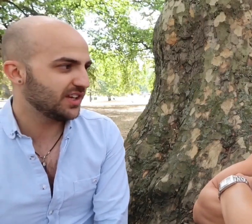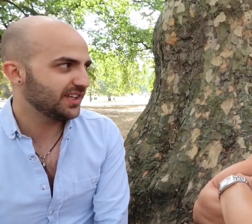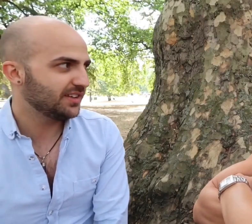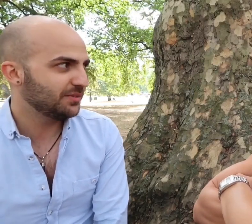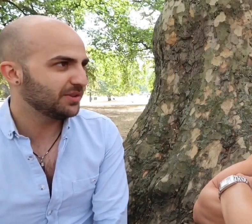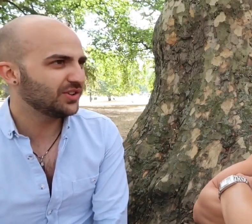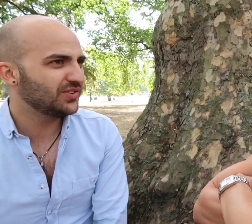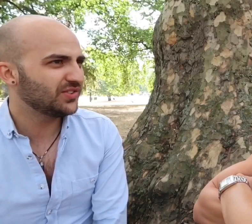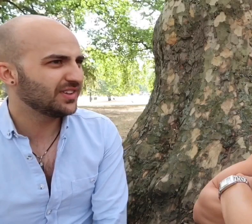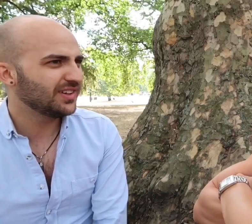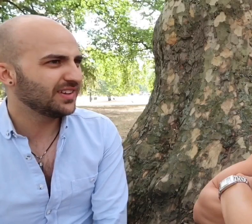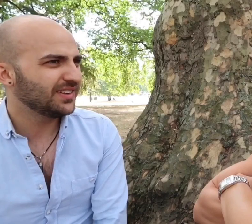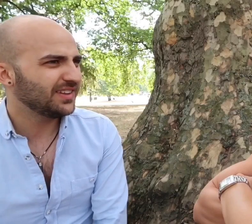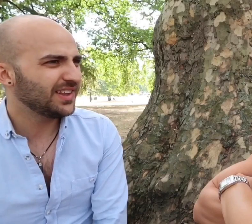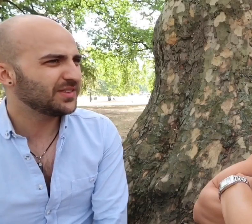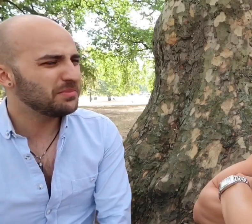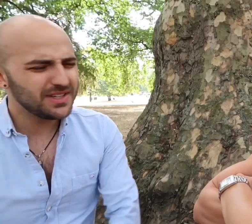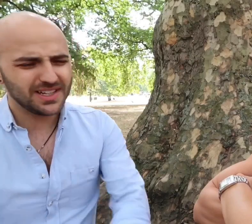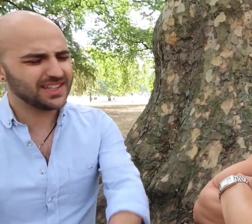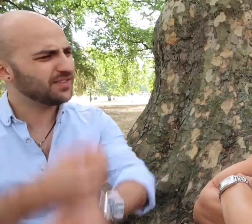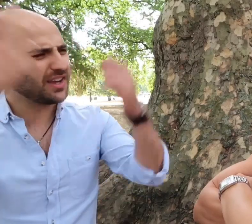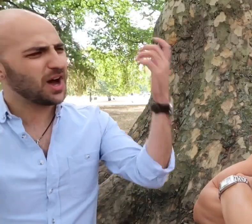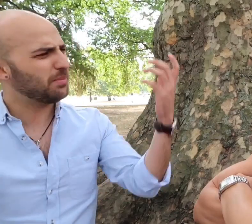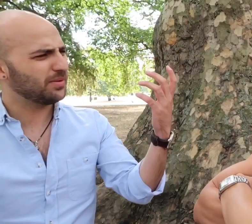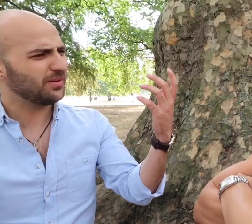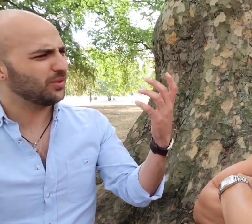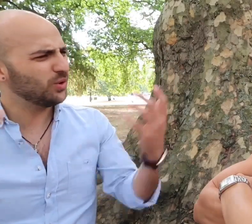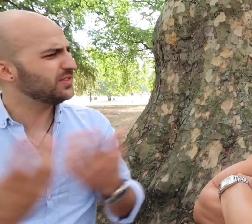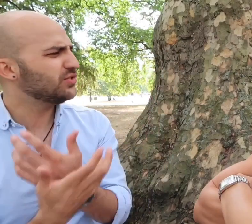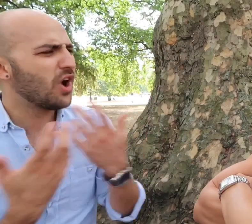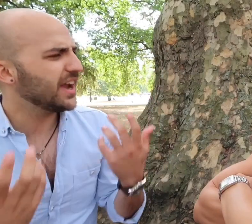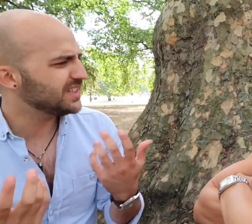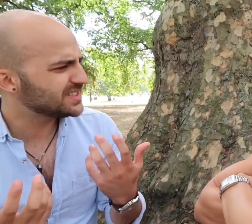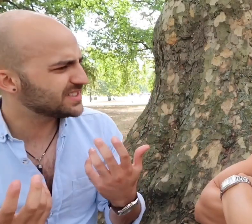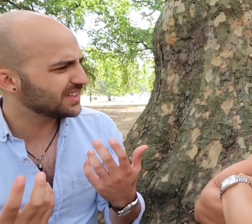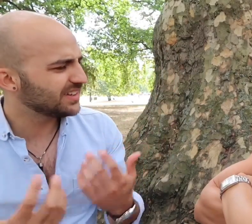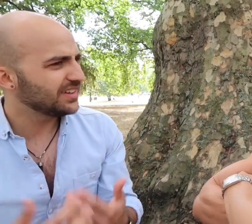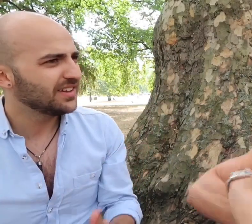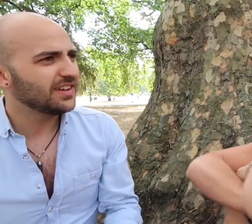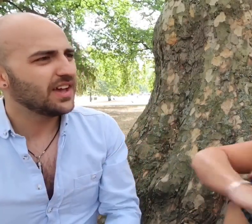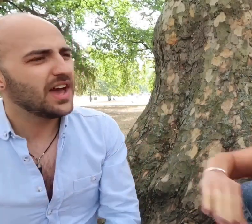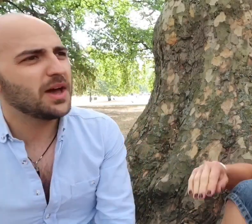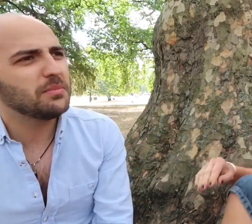because that's immediately giving up all of his rights